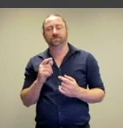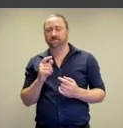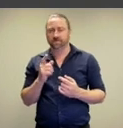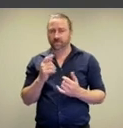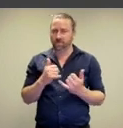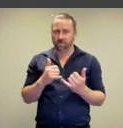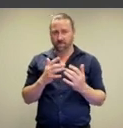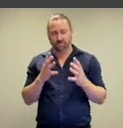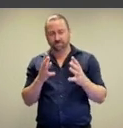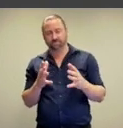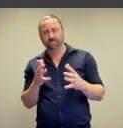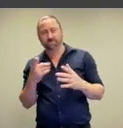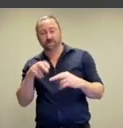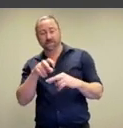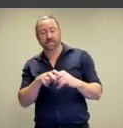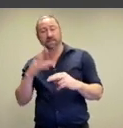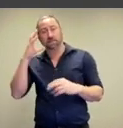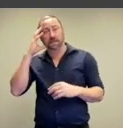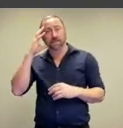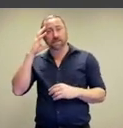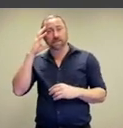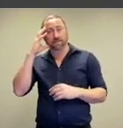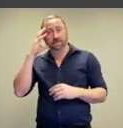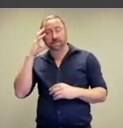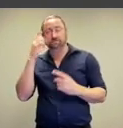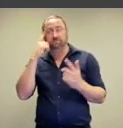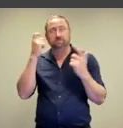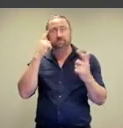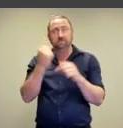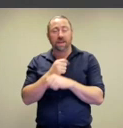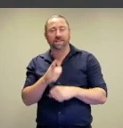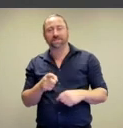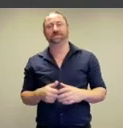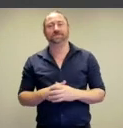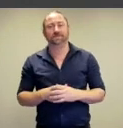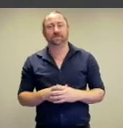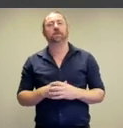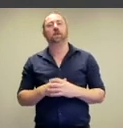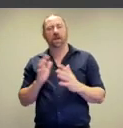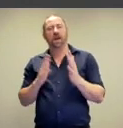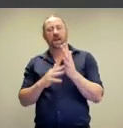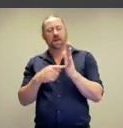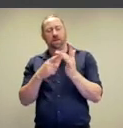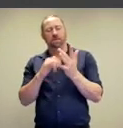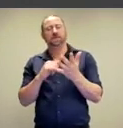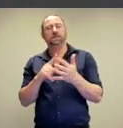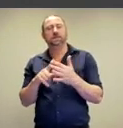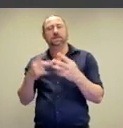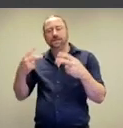in very old age, sitting in his bed